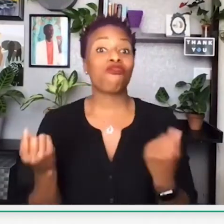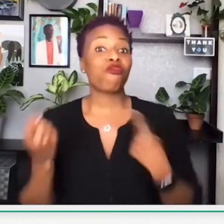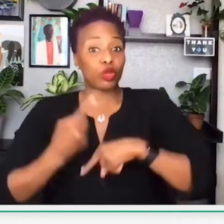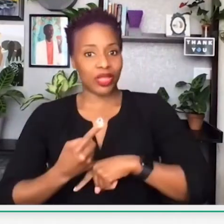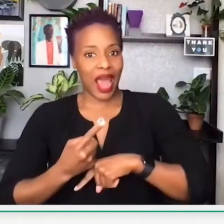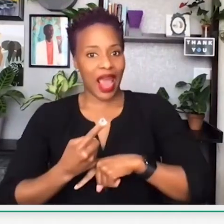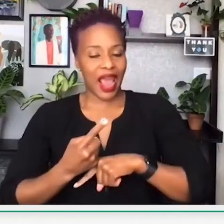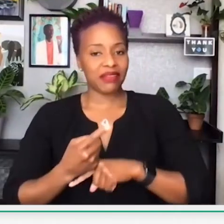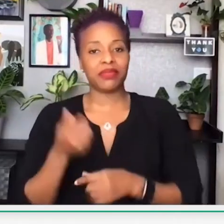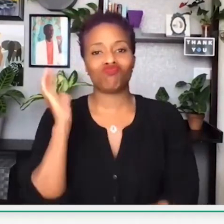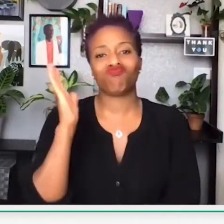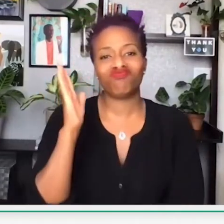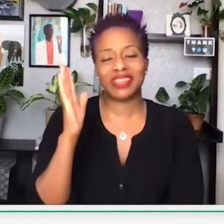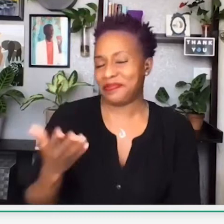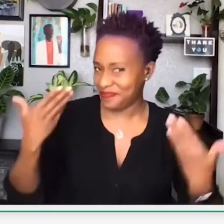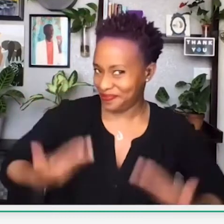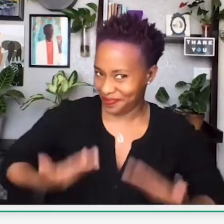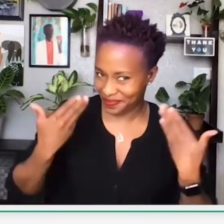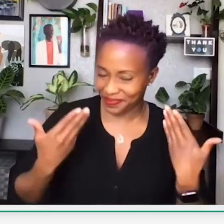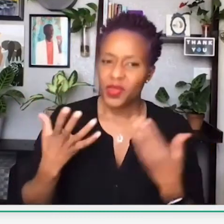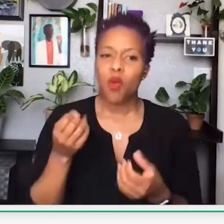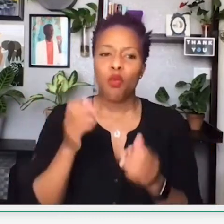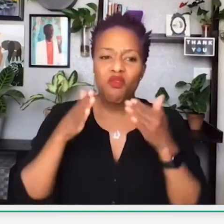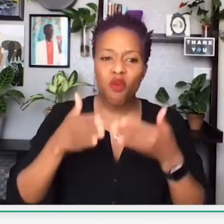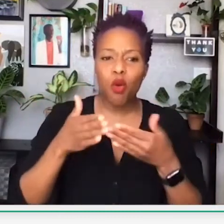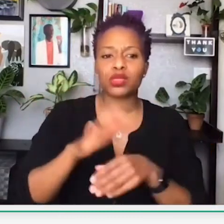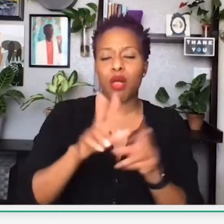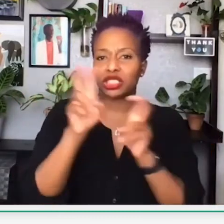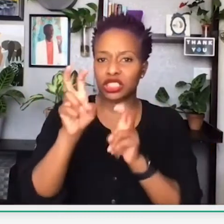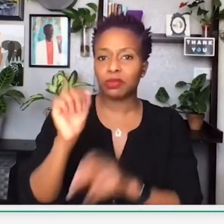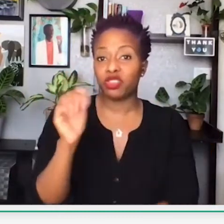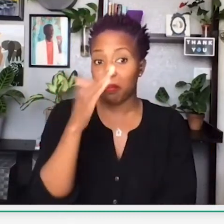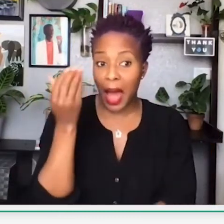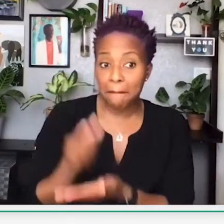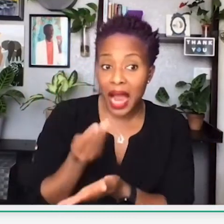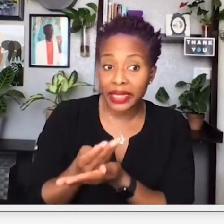give them an opportunity to share their stories. But today I will be presenting, and we’ll be